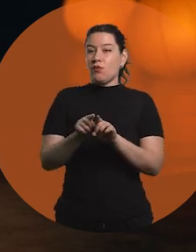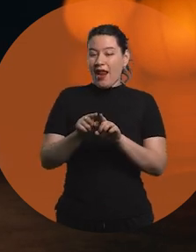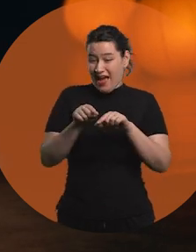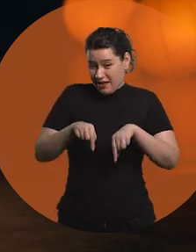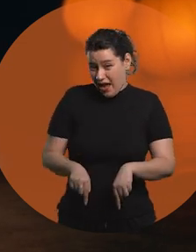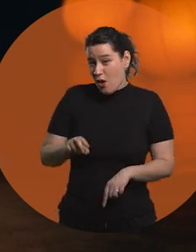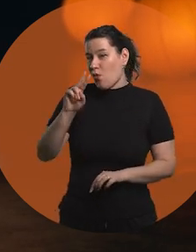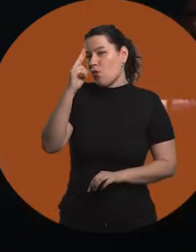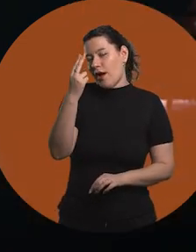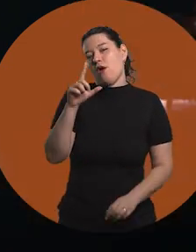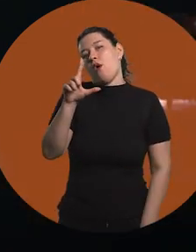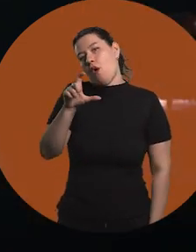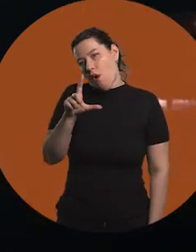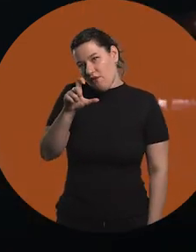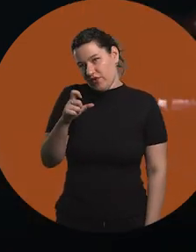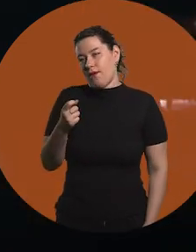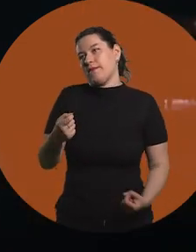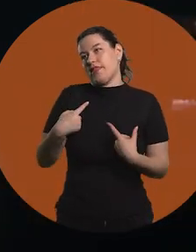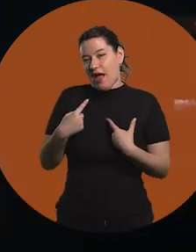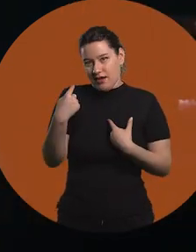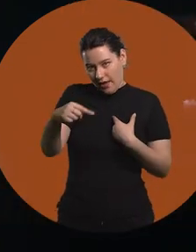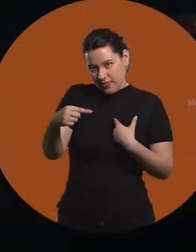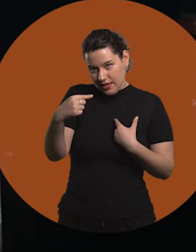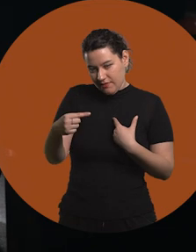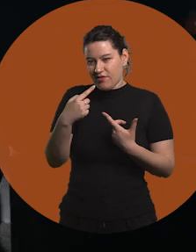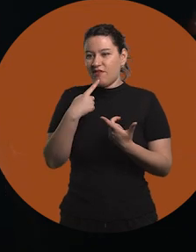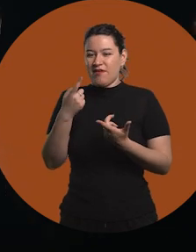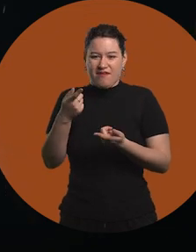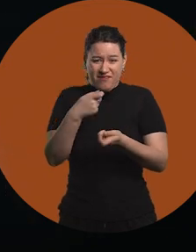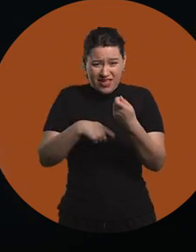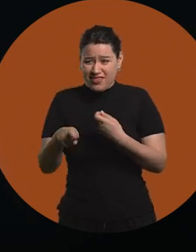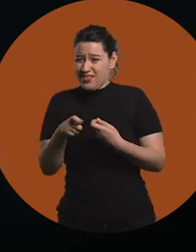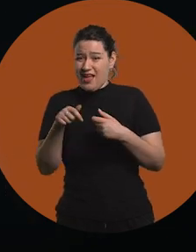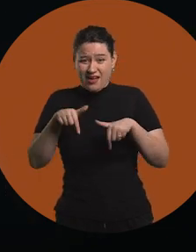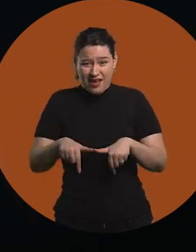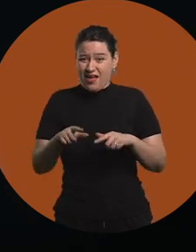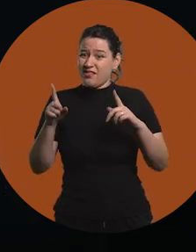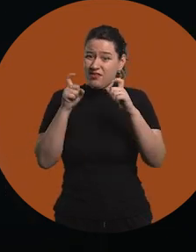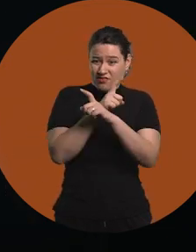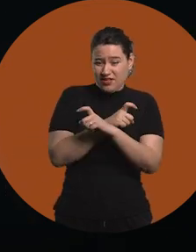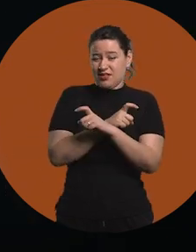I think being in Uruguay has some disadvantages, of course. The Uruguayan market